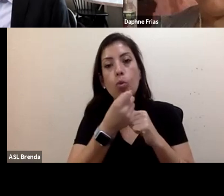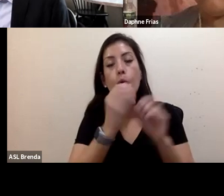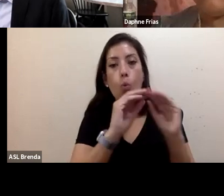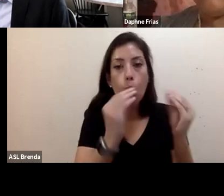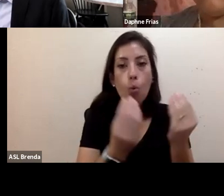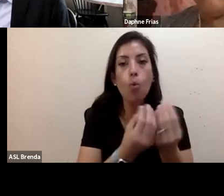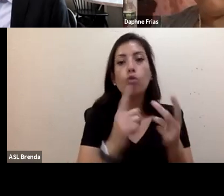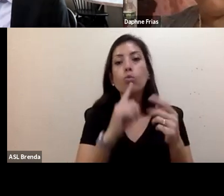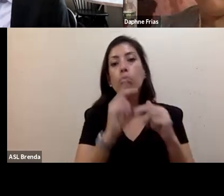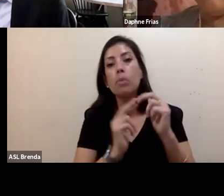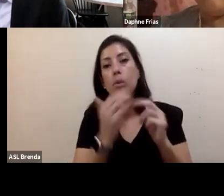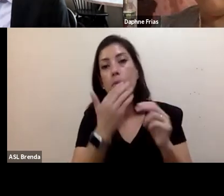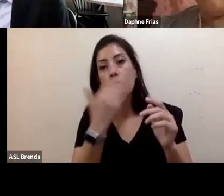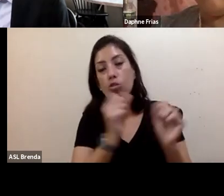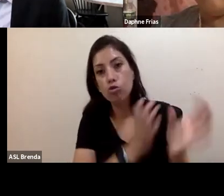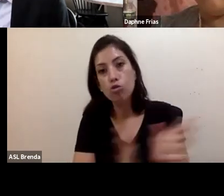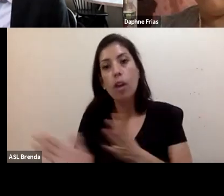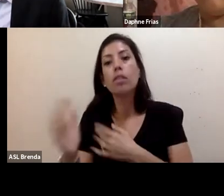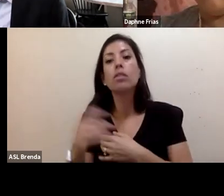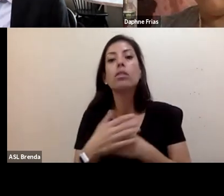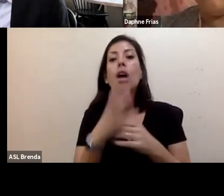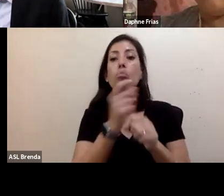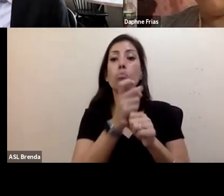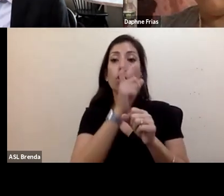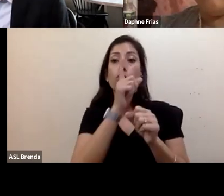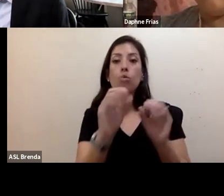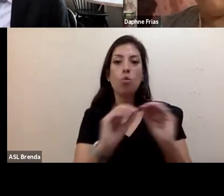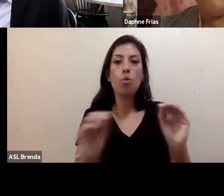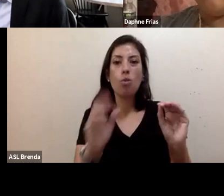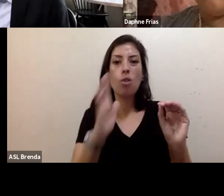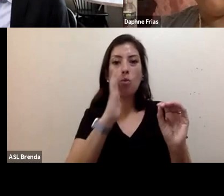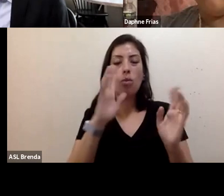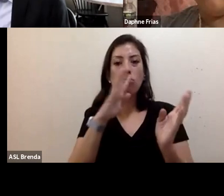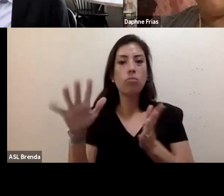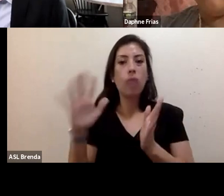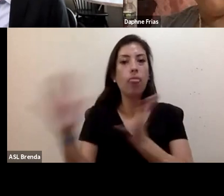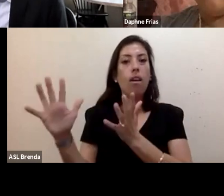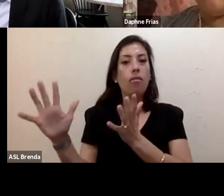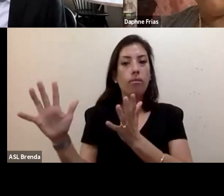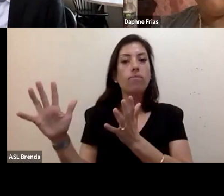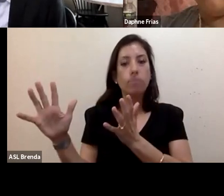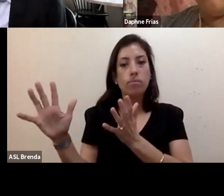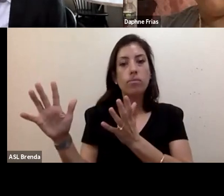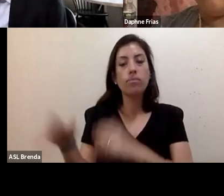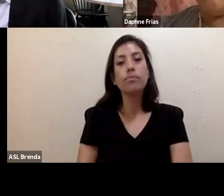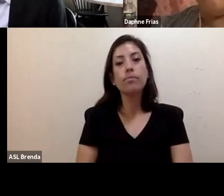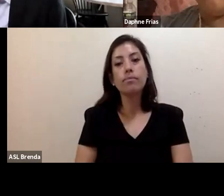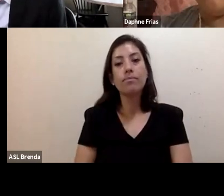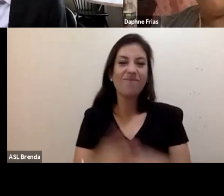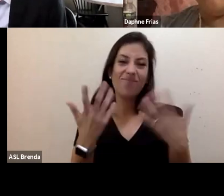and to make sure that no one will be left behind. And yeah, that's all because I don't have time,